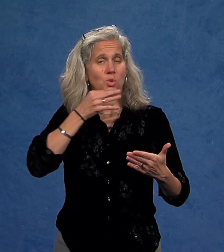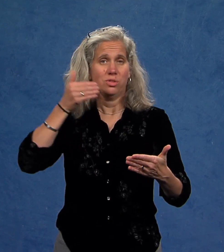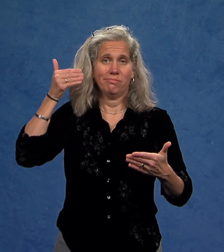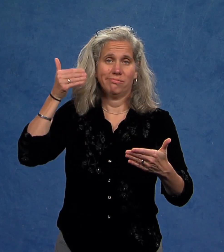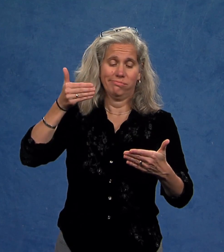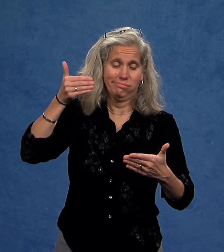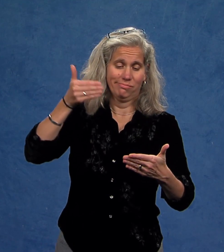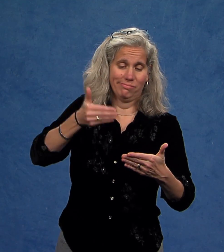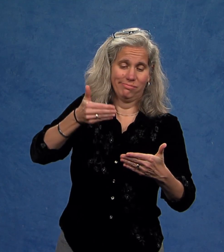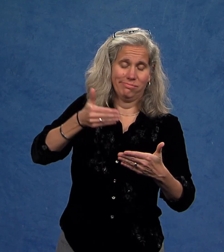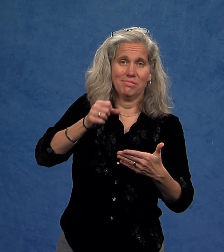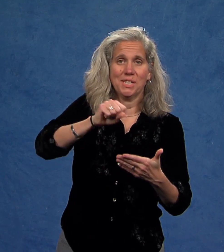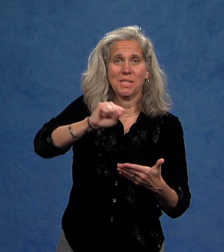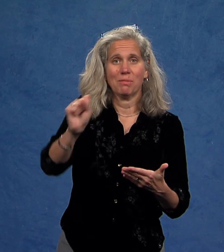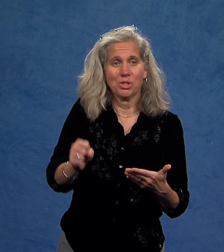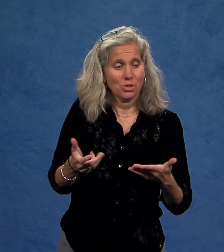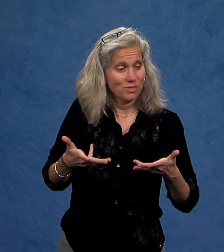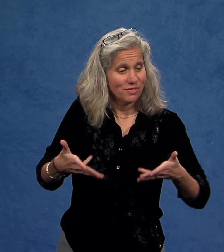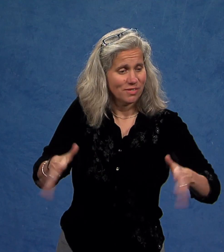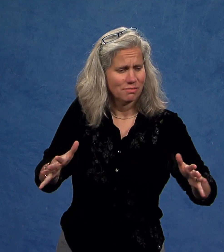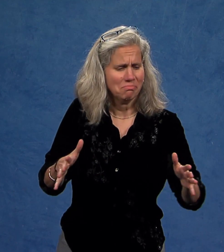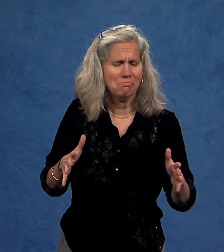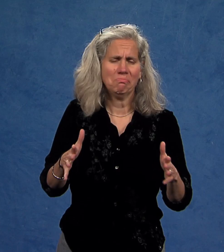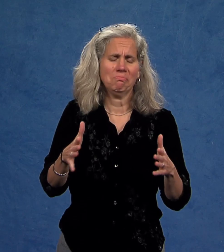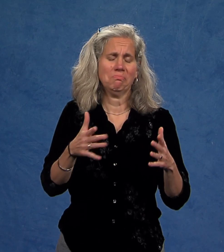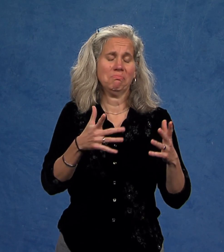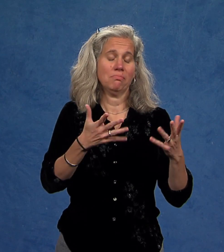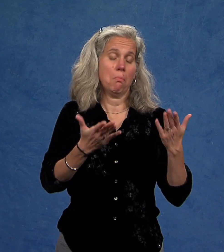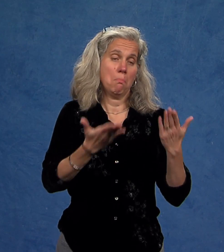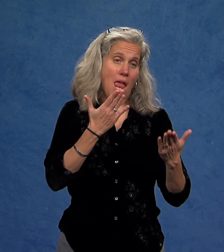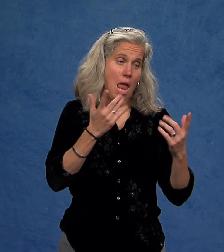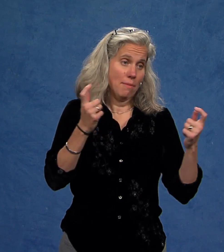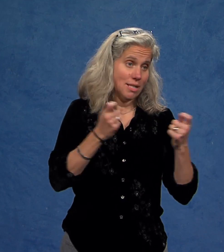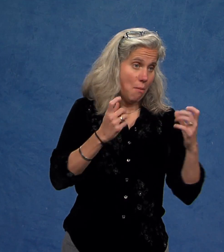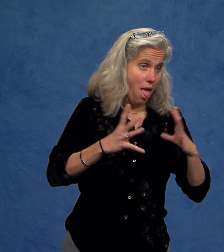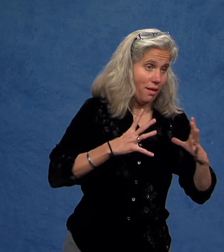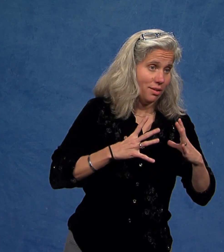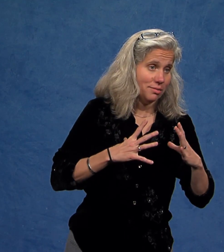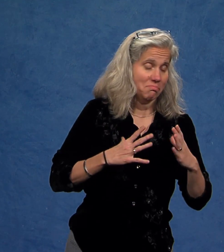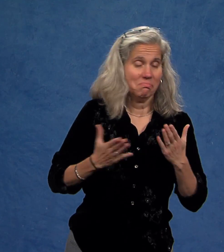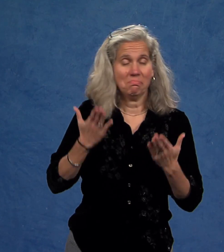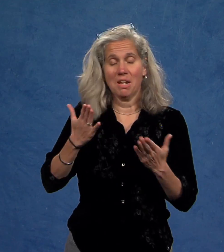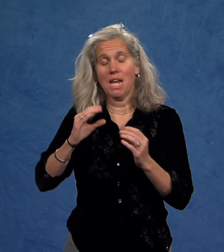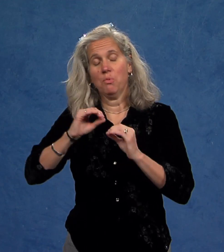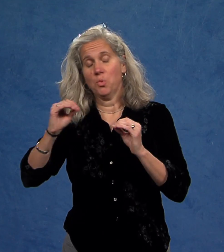Whether or not you celebrate holidays over the upcoming winter break,